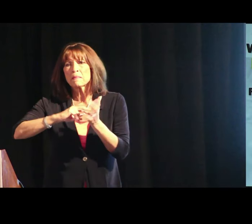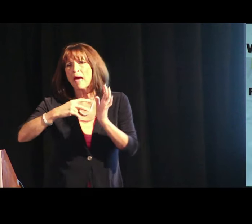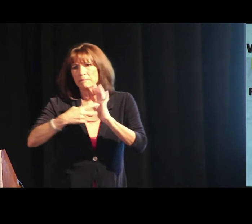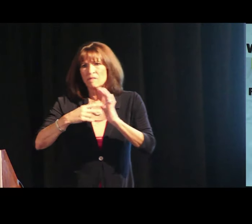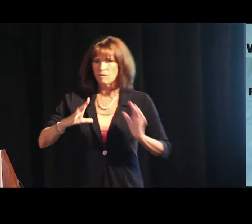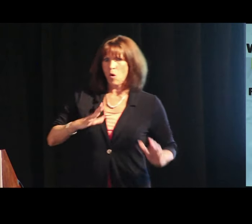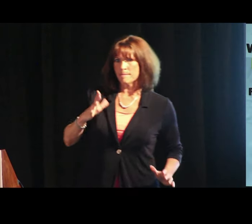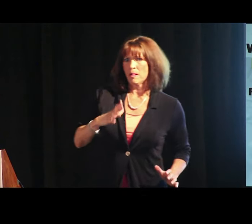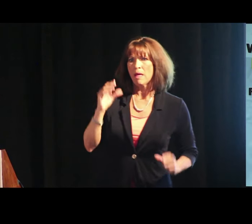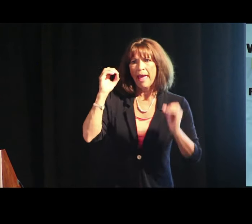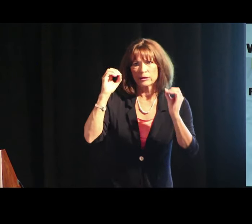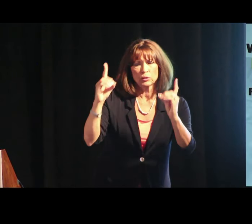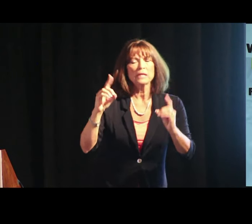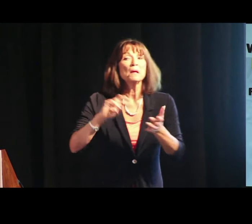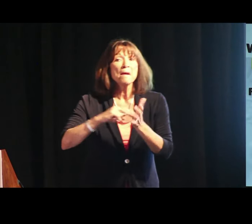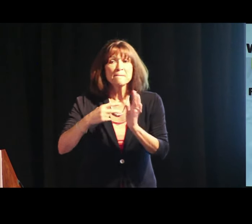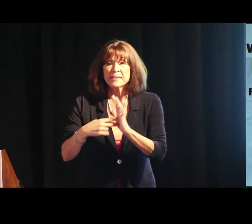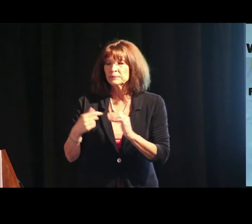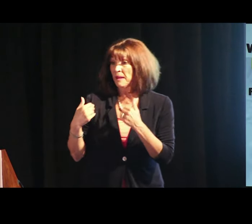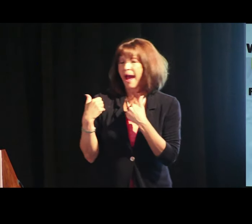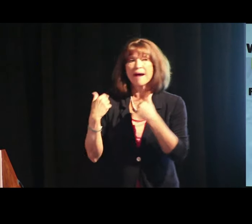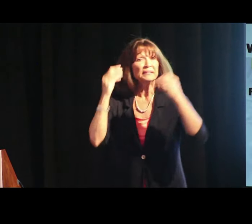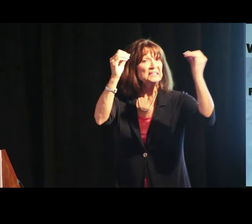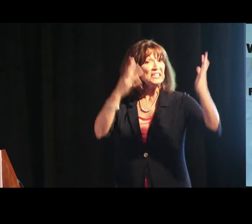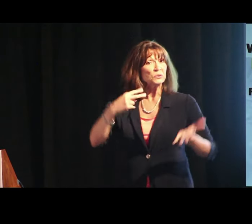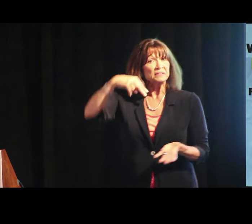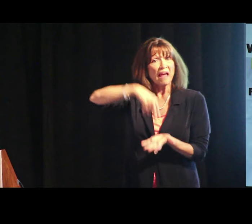and I mean formal education where you have a teacher standing in front --